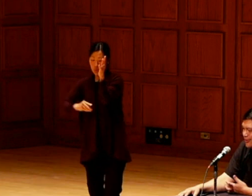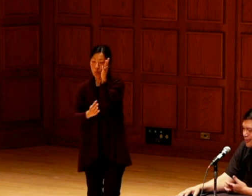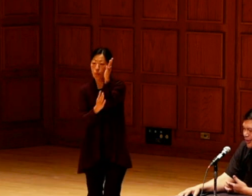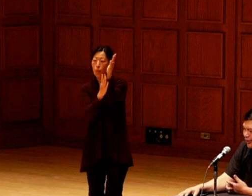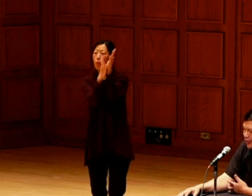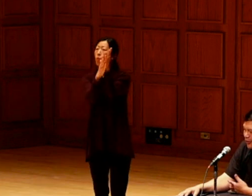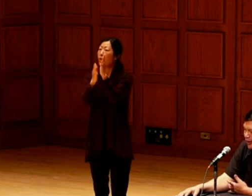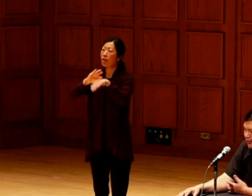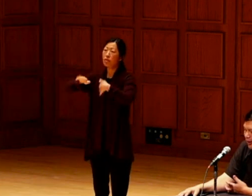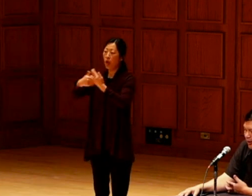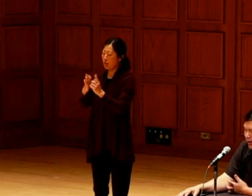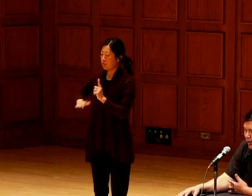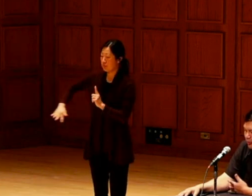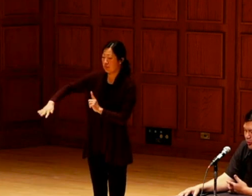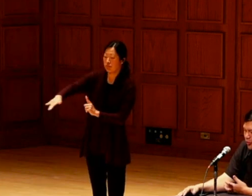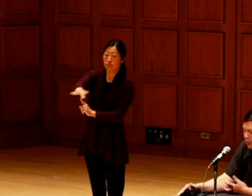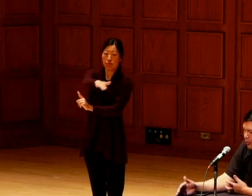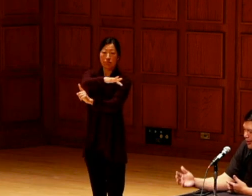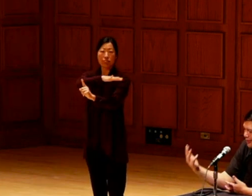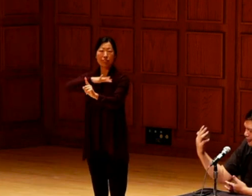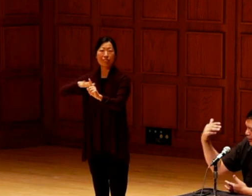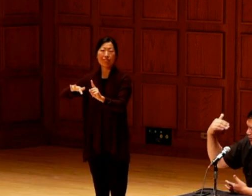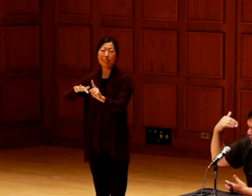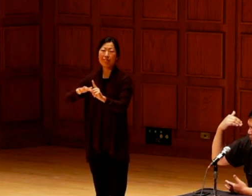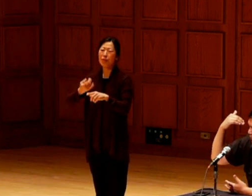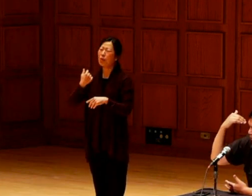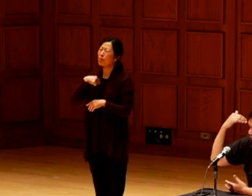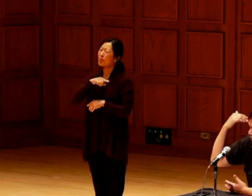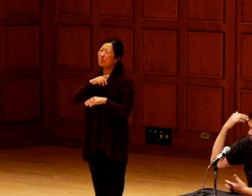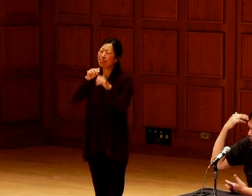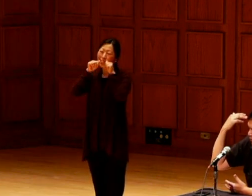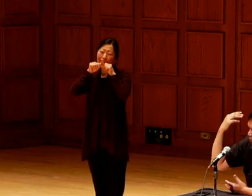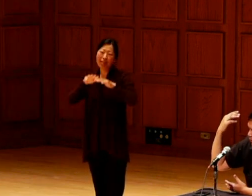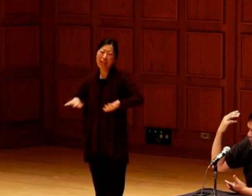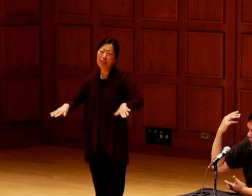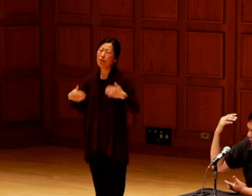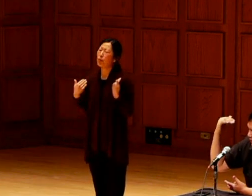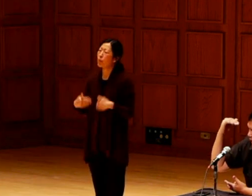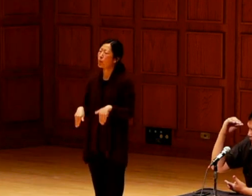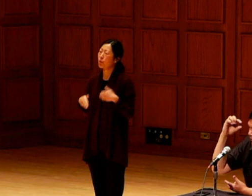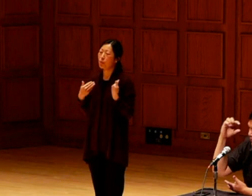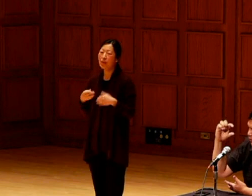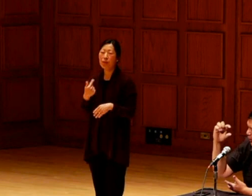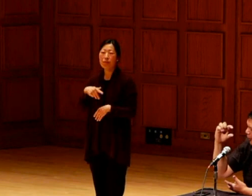When one gets chopped down, they feed it. You know, it is all around us.